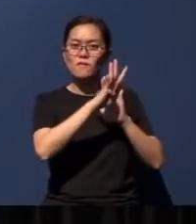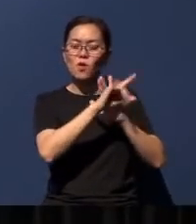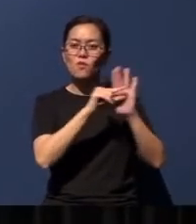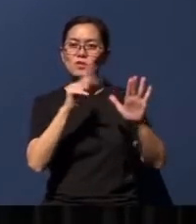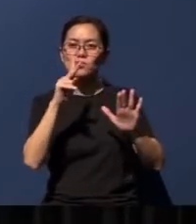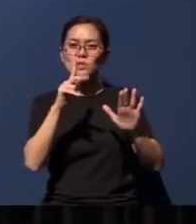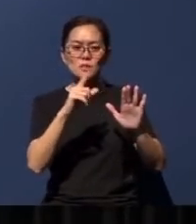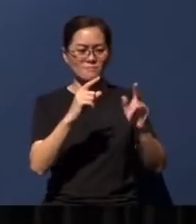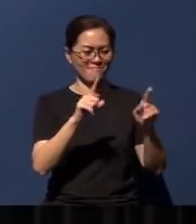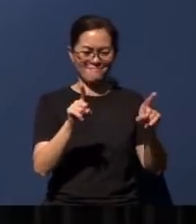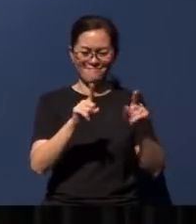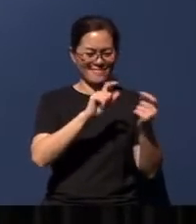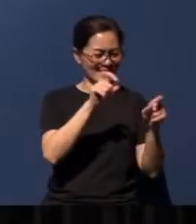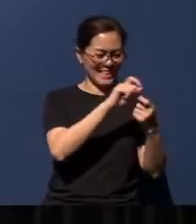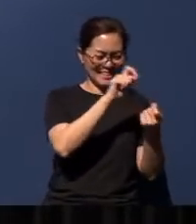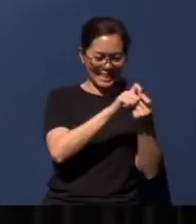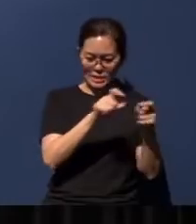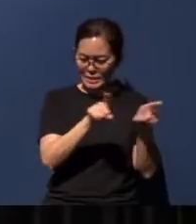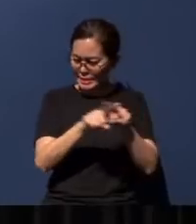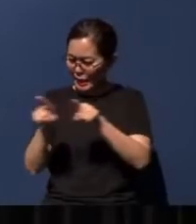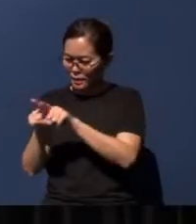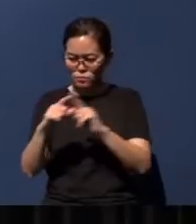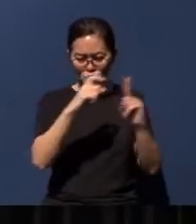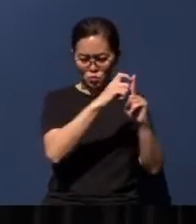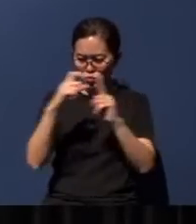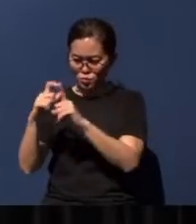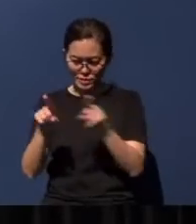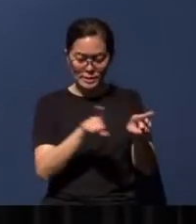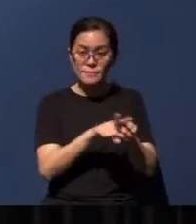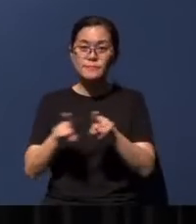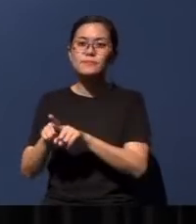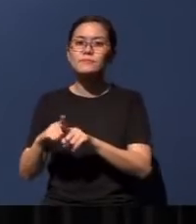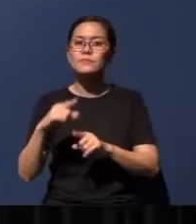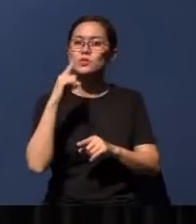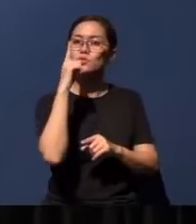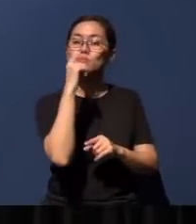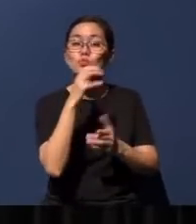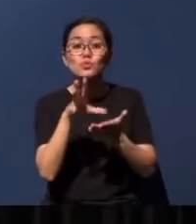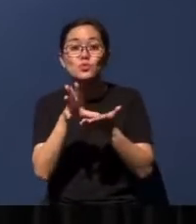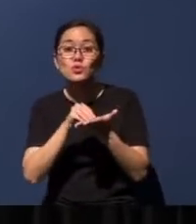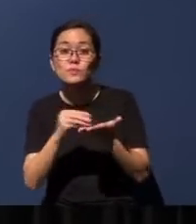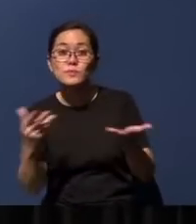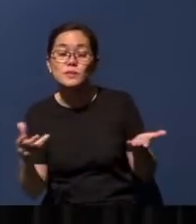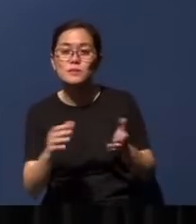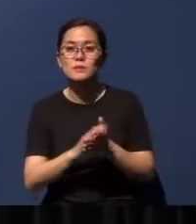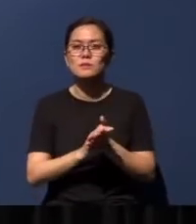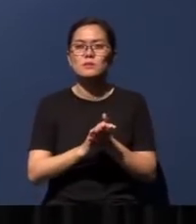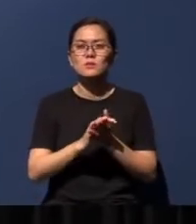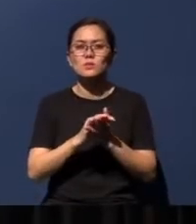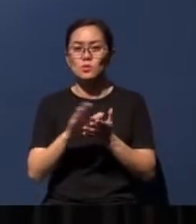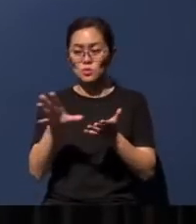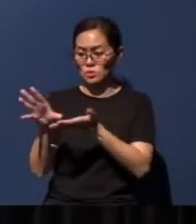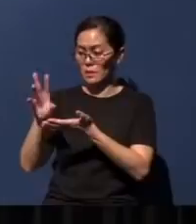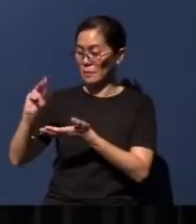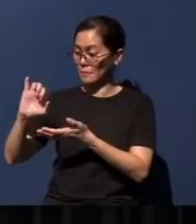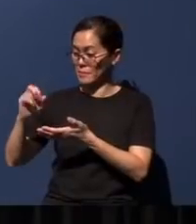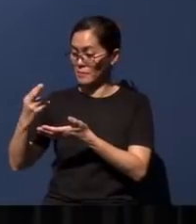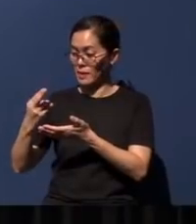word, for that verse. Who is the original? Who is the copy? We may never know - or whether both